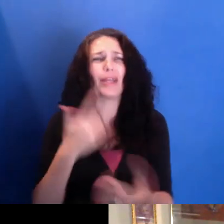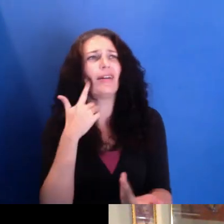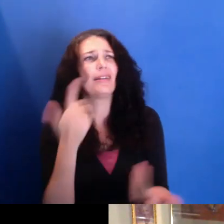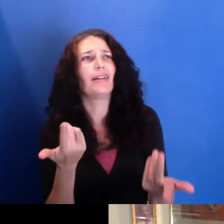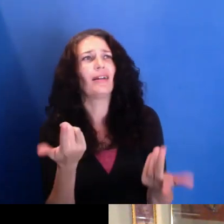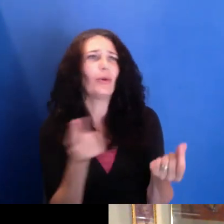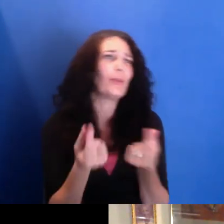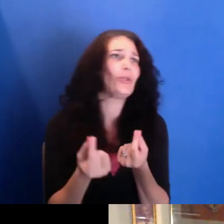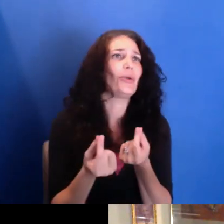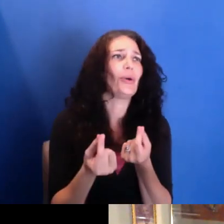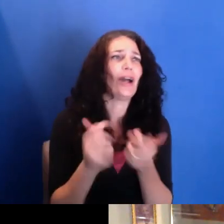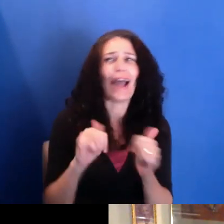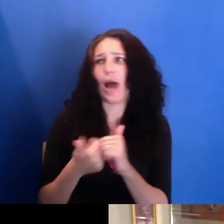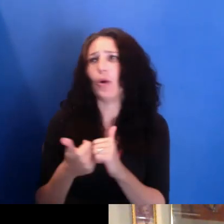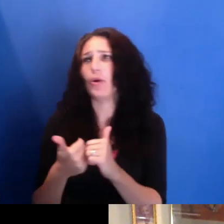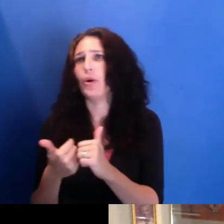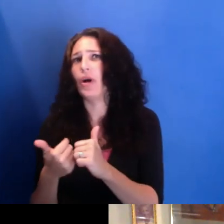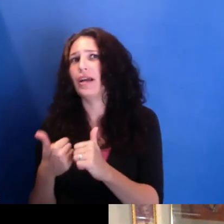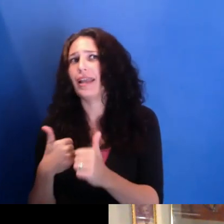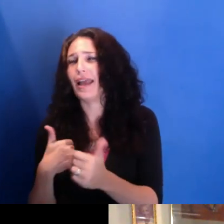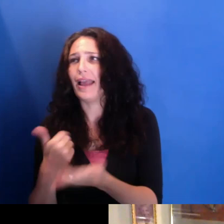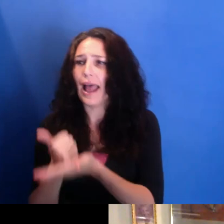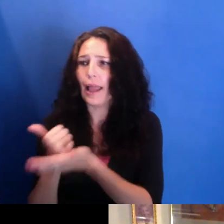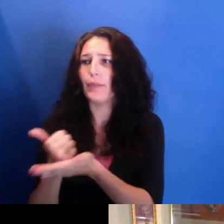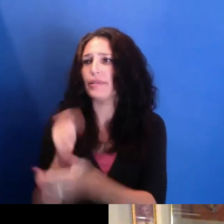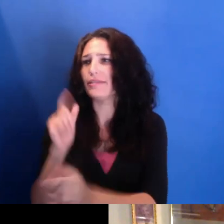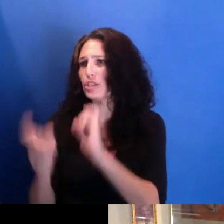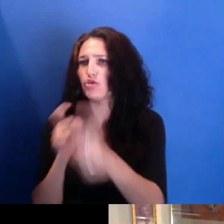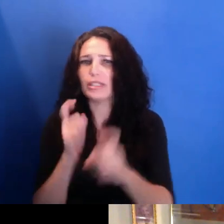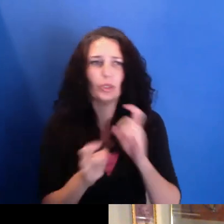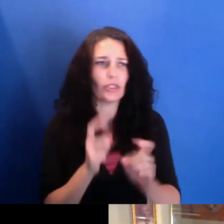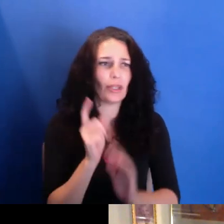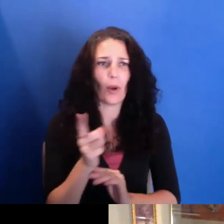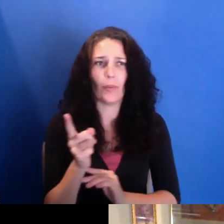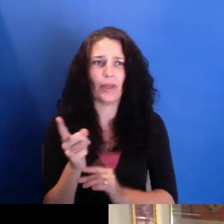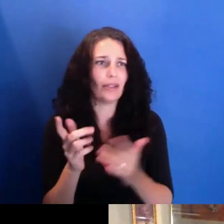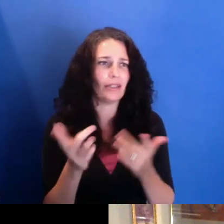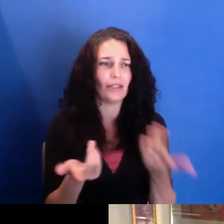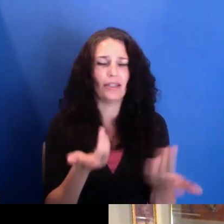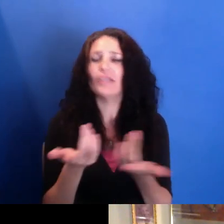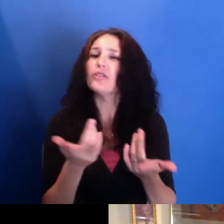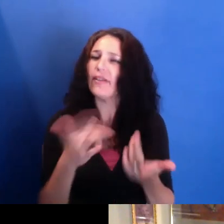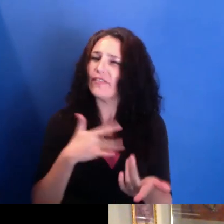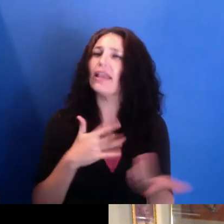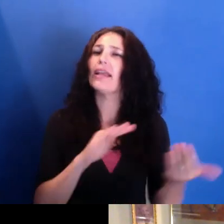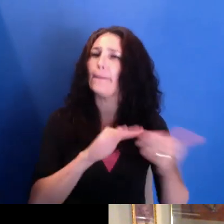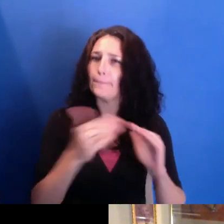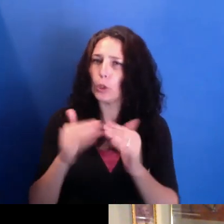What can I-- how can I contribute to this moment? It does seem that community-centered cinema is--